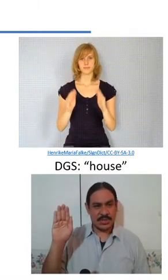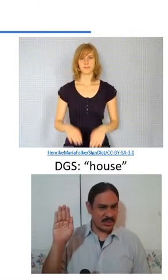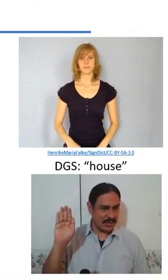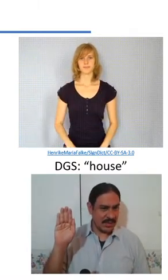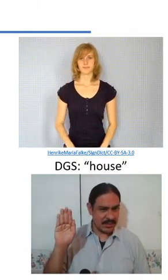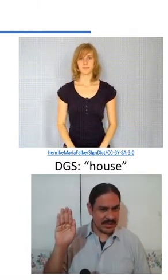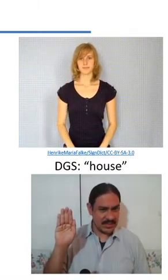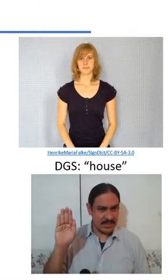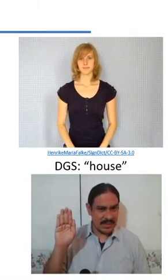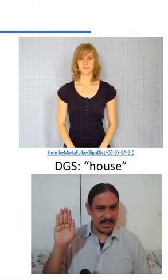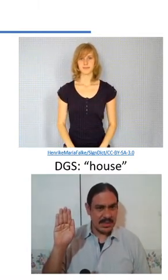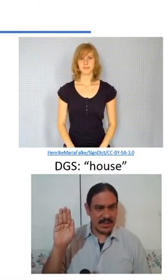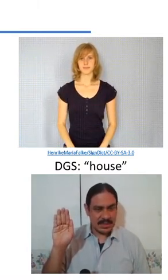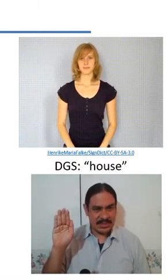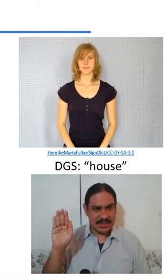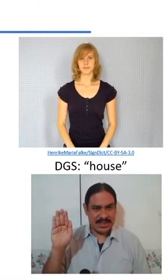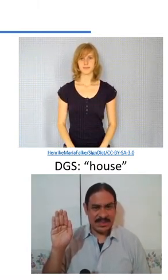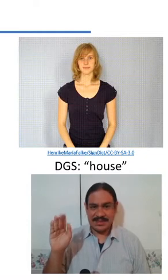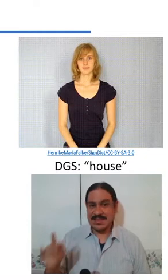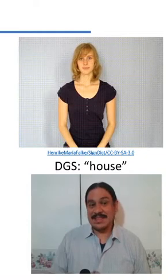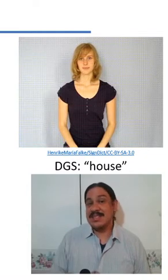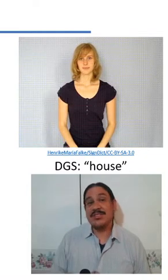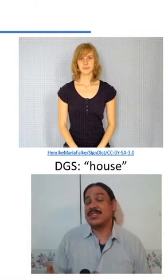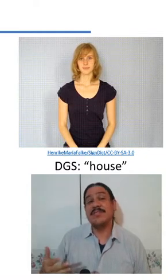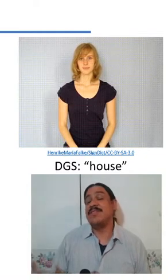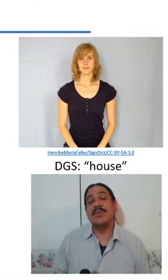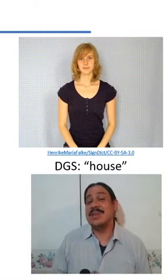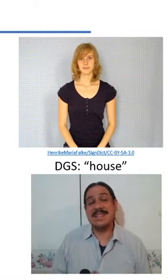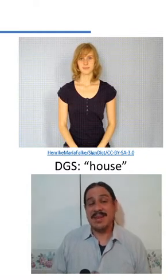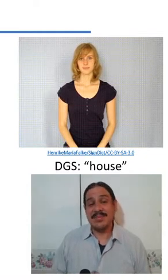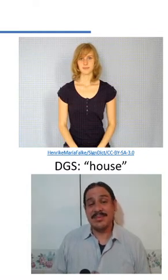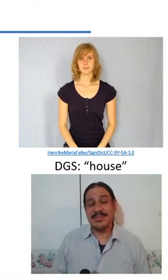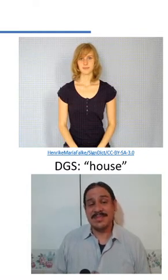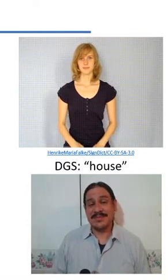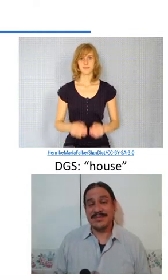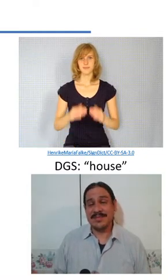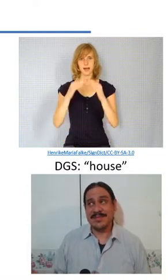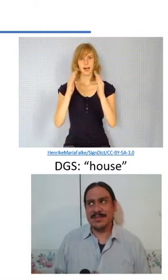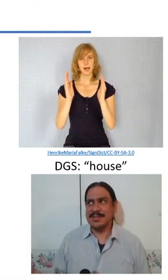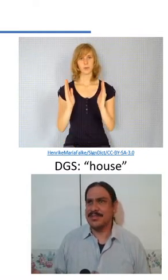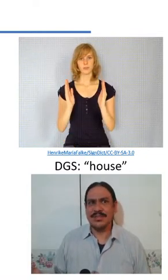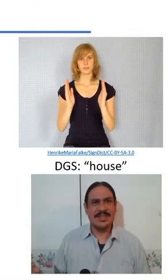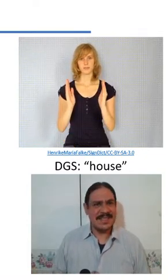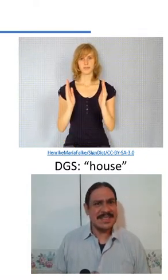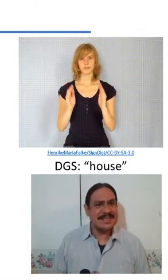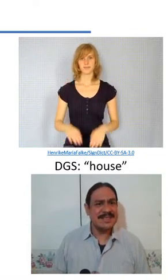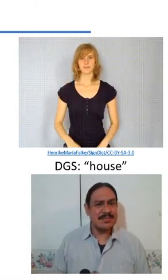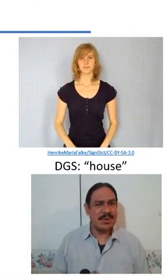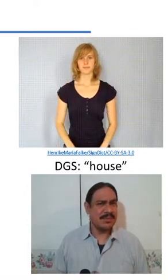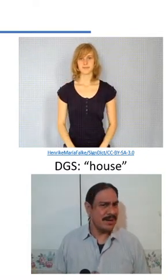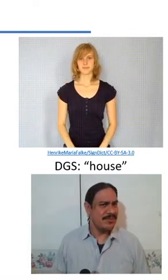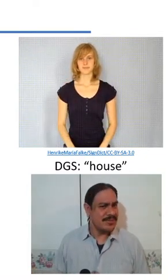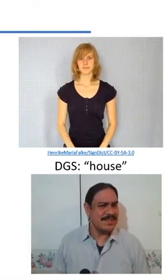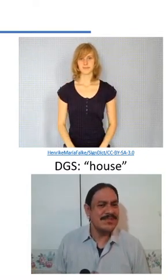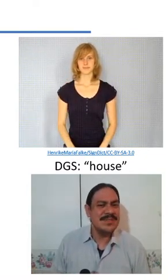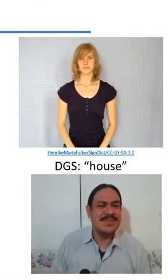should have all fingers flat and extended as you can see there